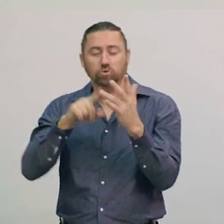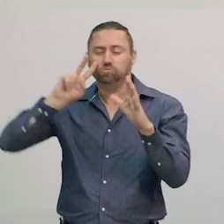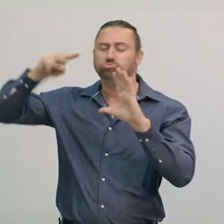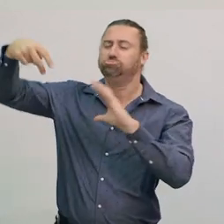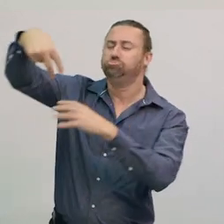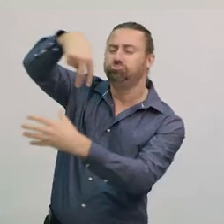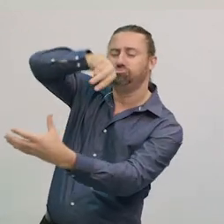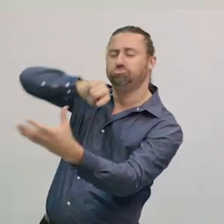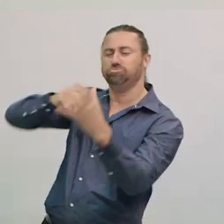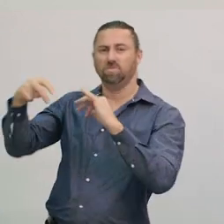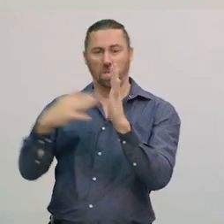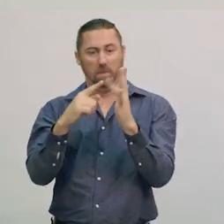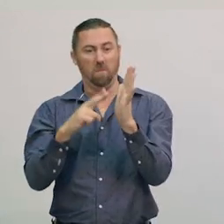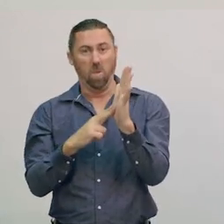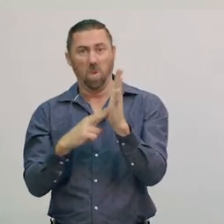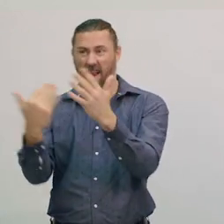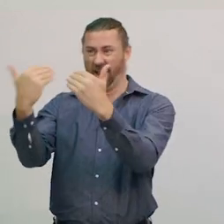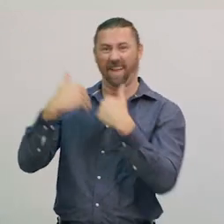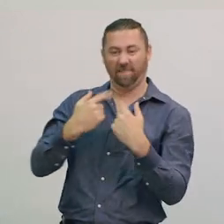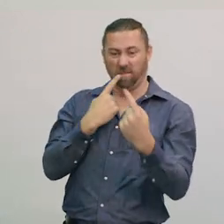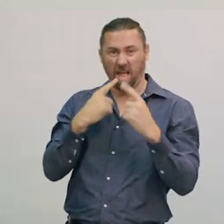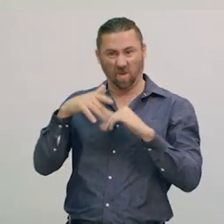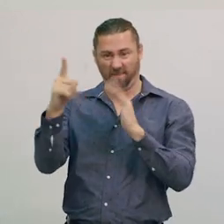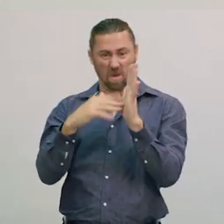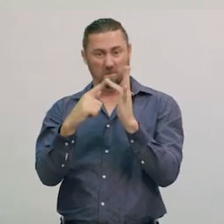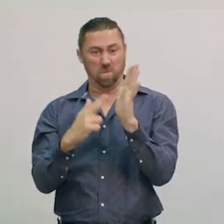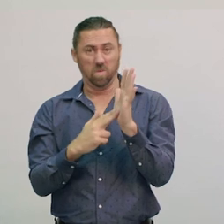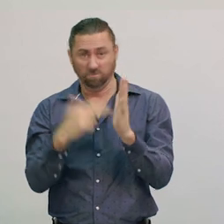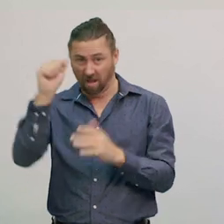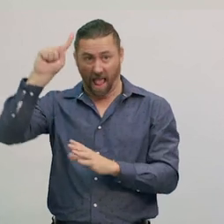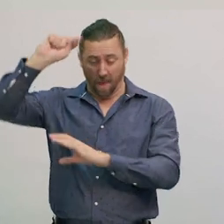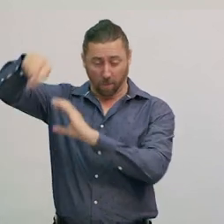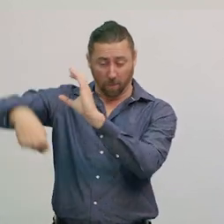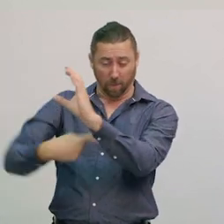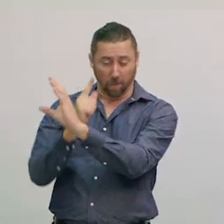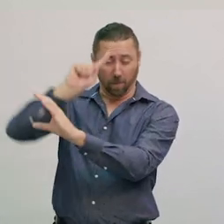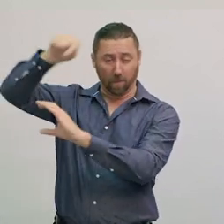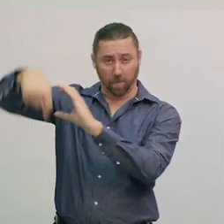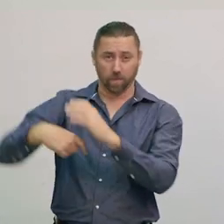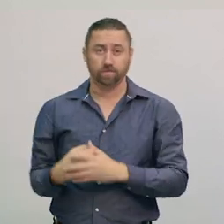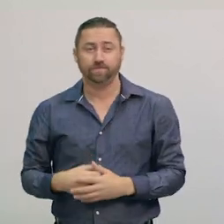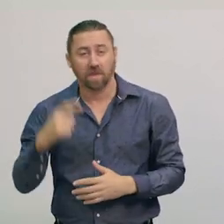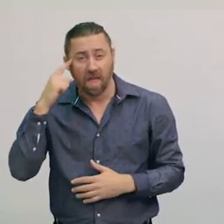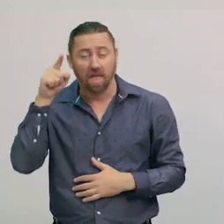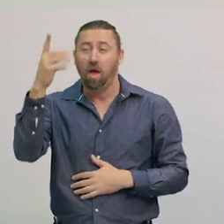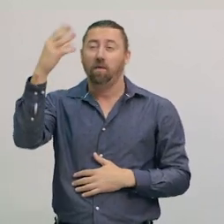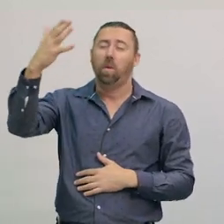and it’s still operating today. Scientists believe the Moon formed early in the solar system’s history.